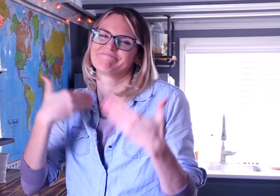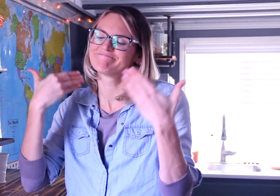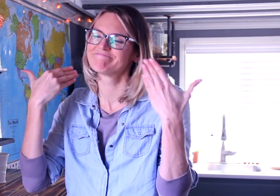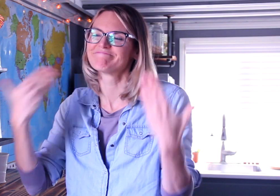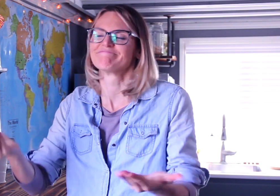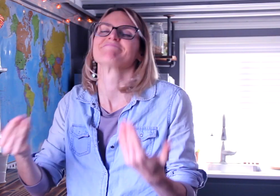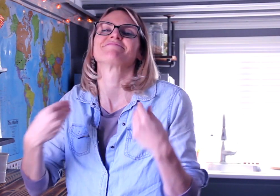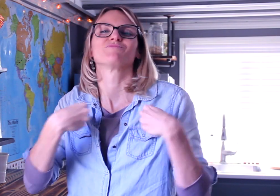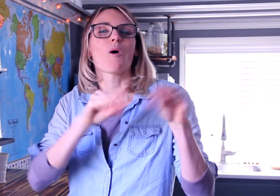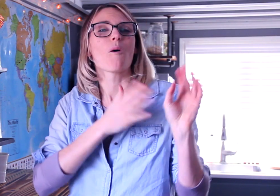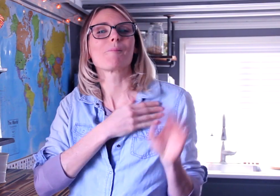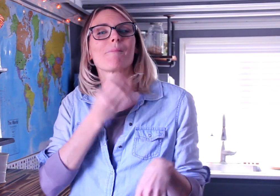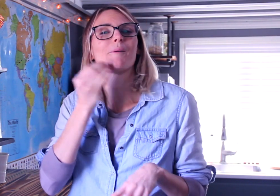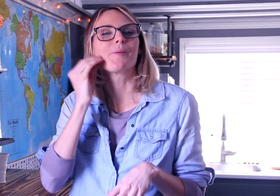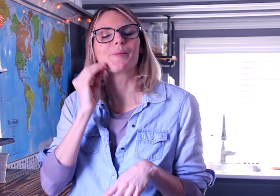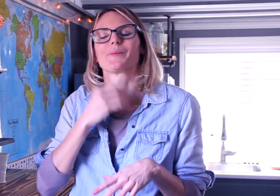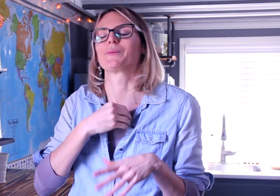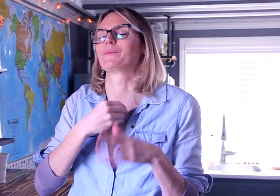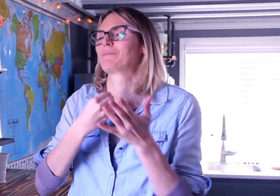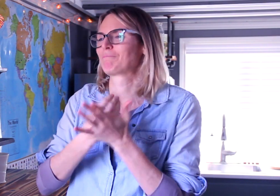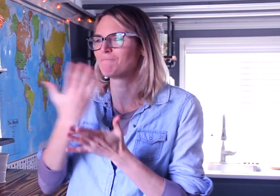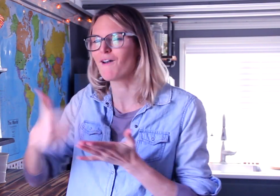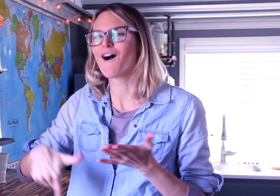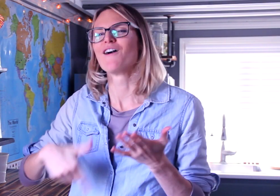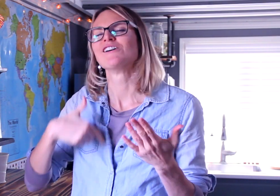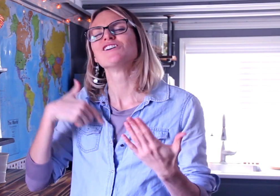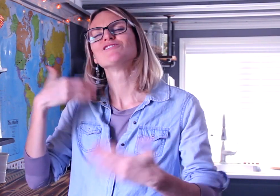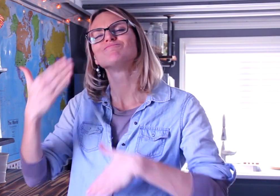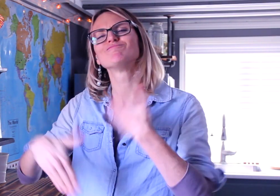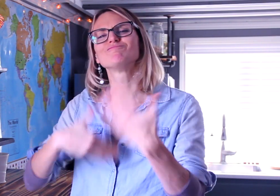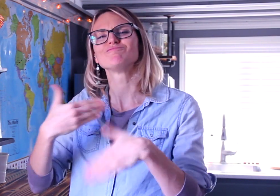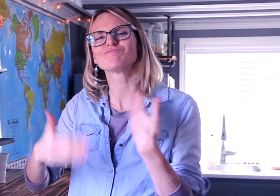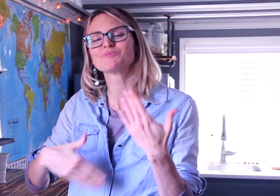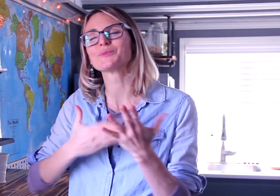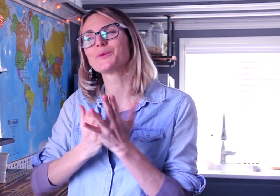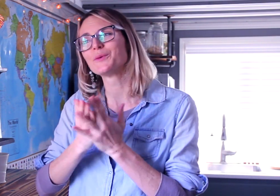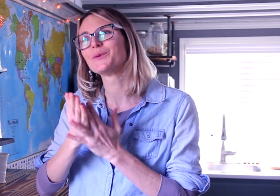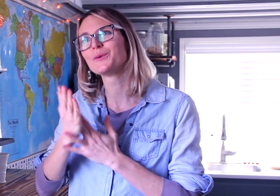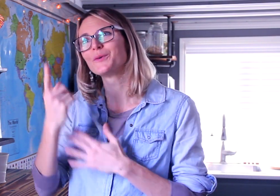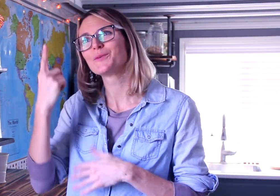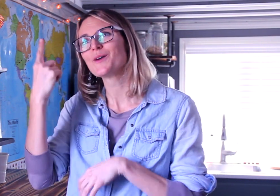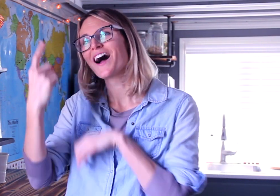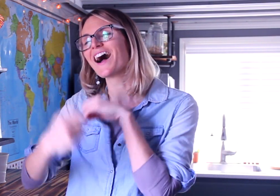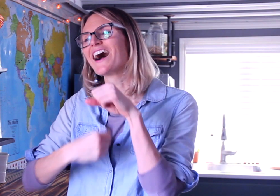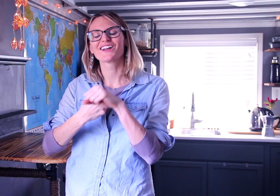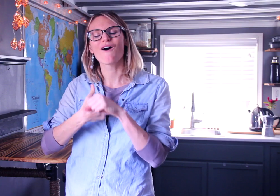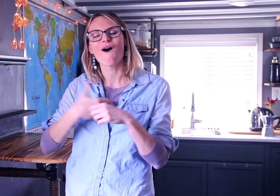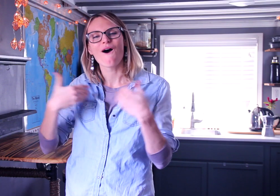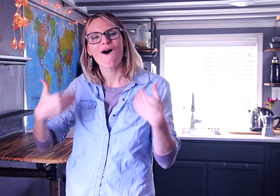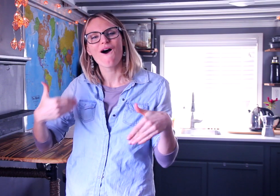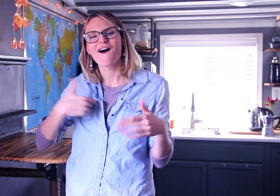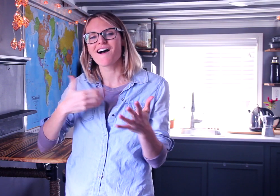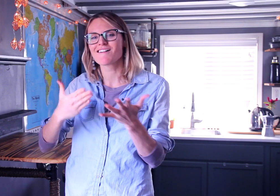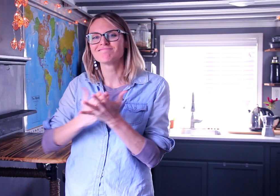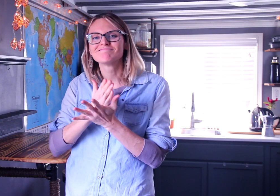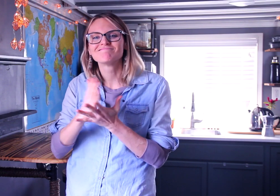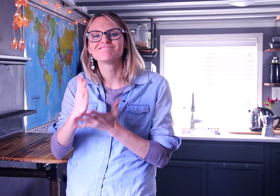I decided to sell my home, bought this place, and this last year has been quite an explorative journey.